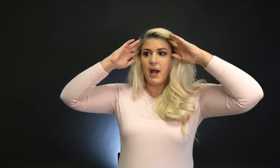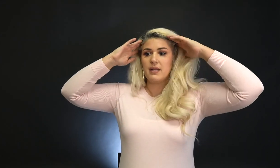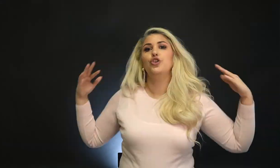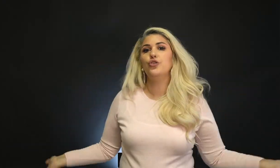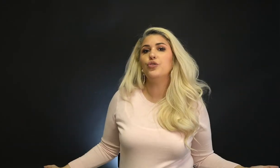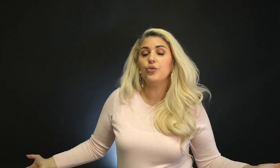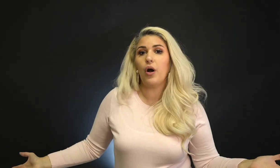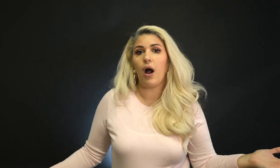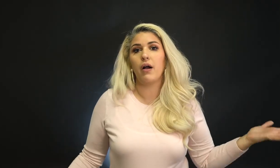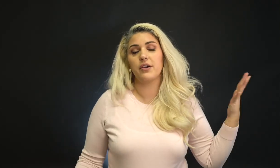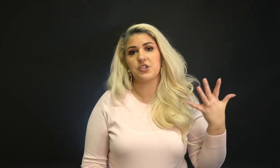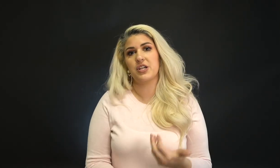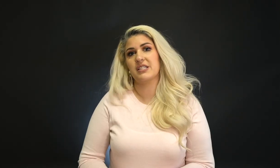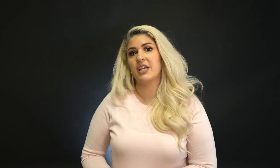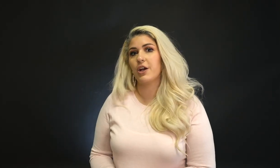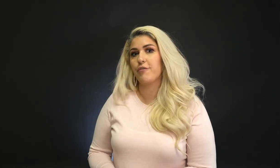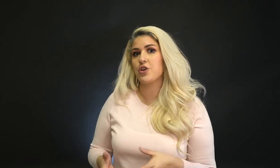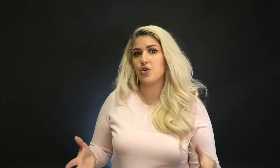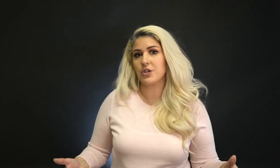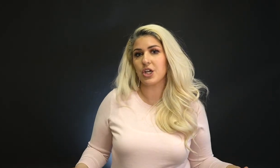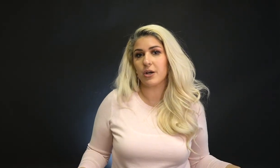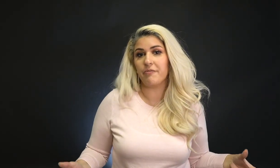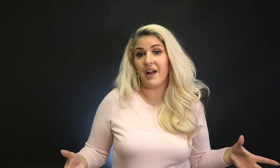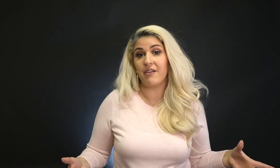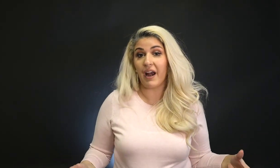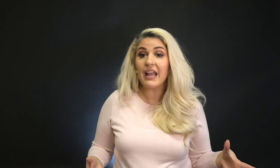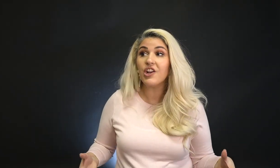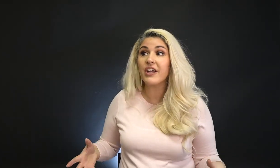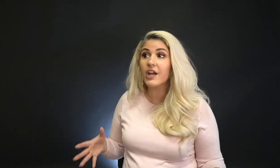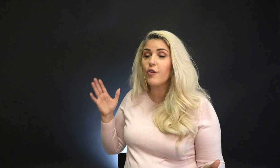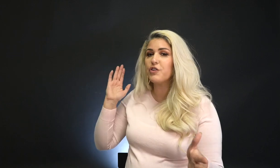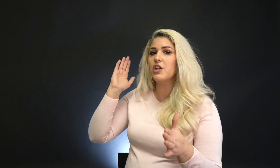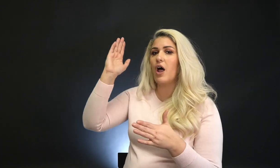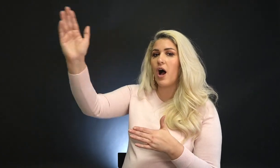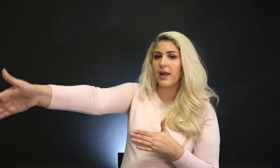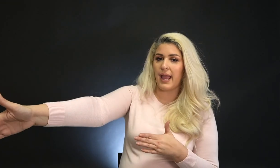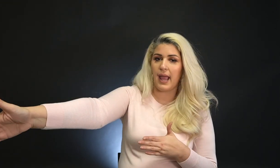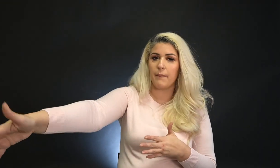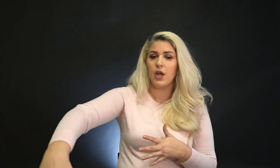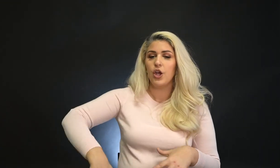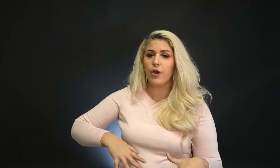But you aren't just here for the short term fun, right? You're here for the long game.